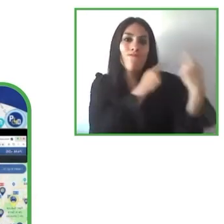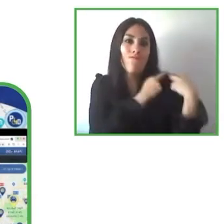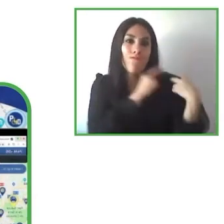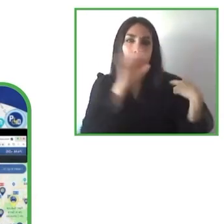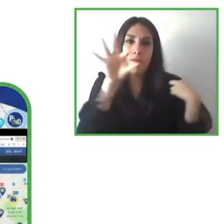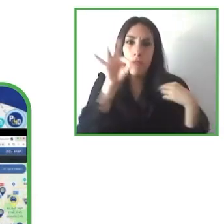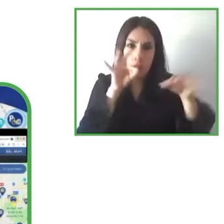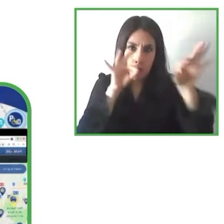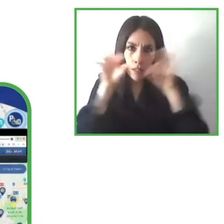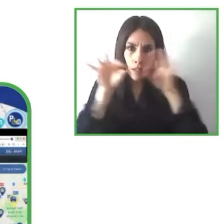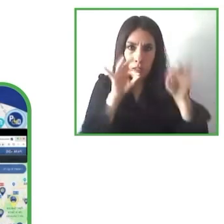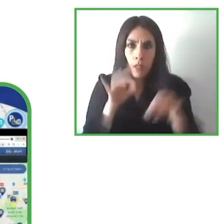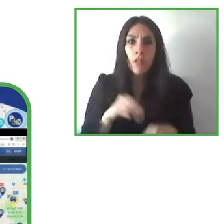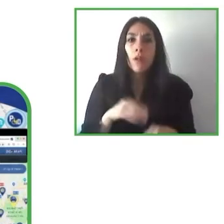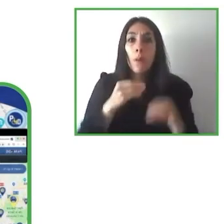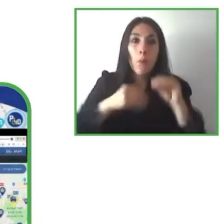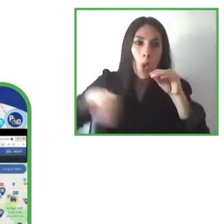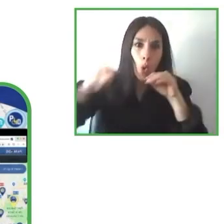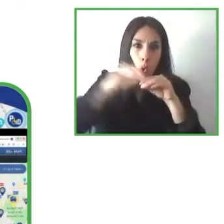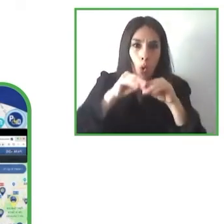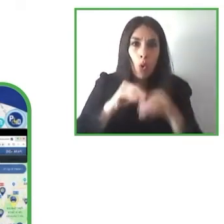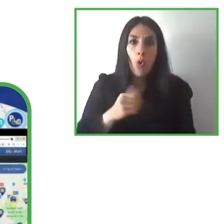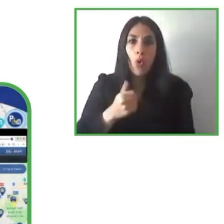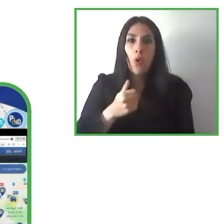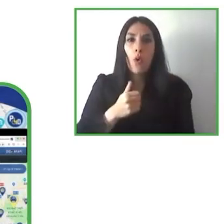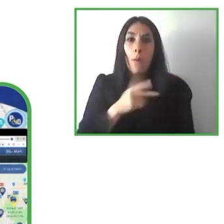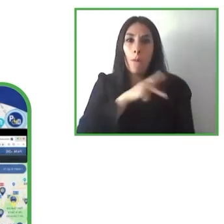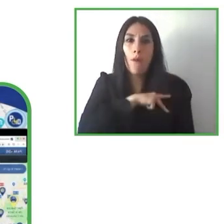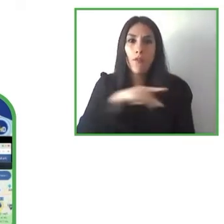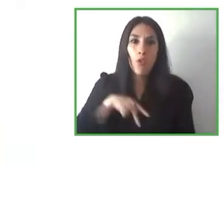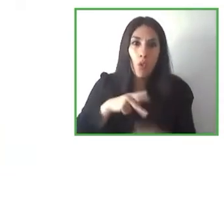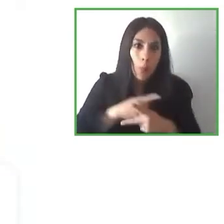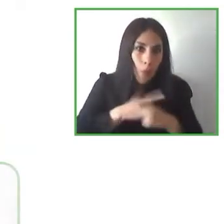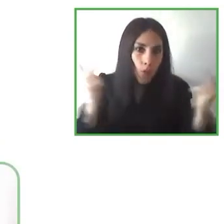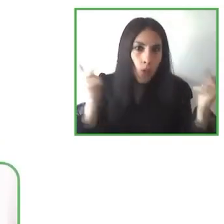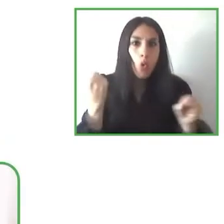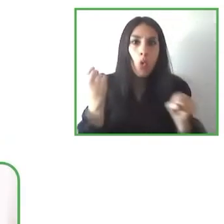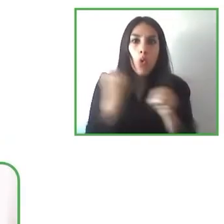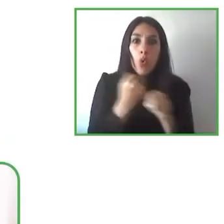they involve the actors that are private and public that would be a very interesting work.